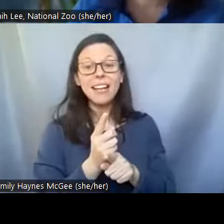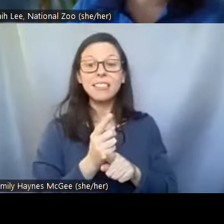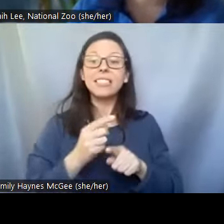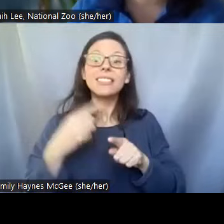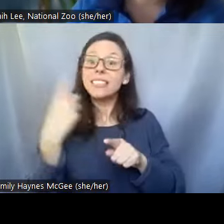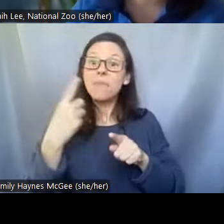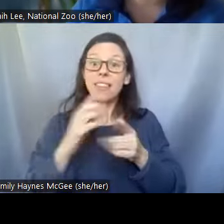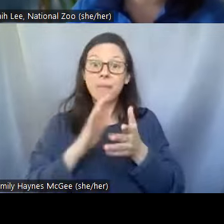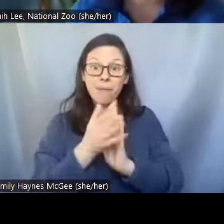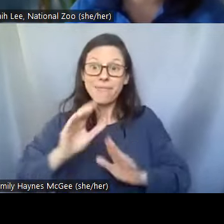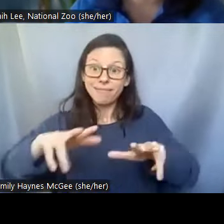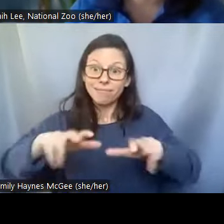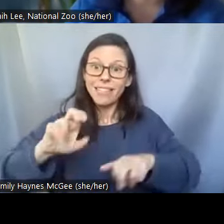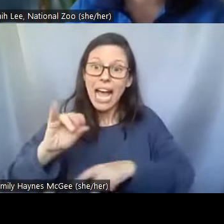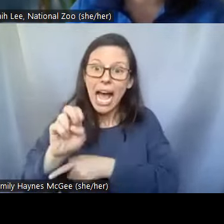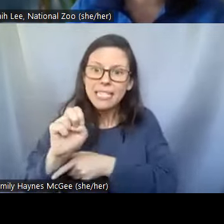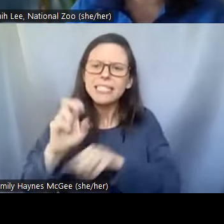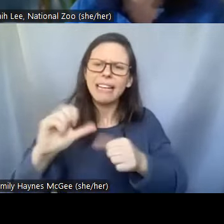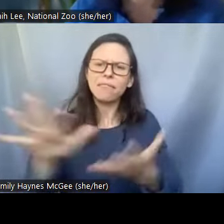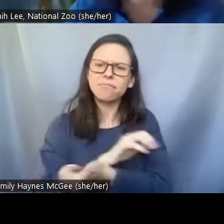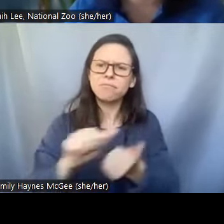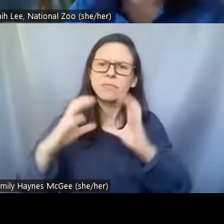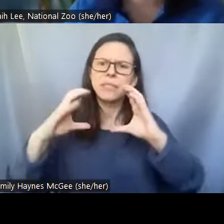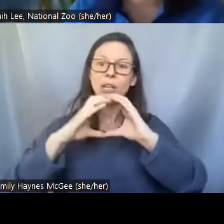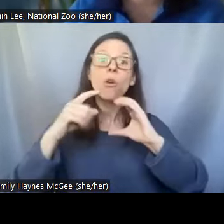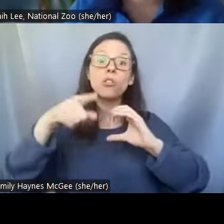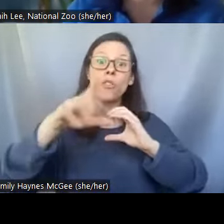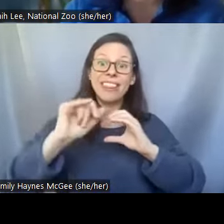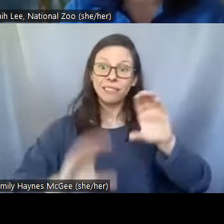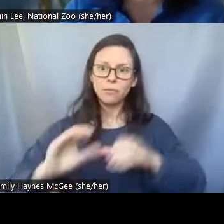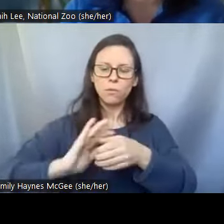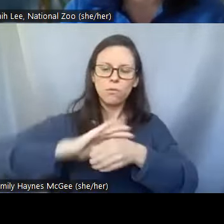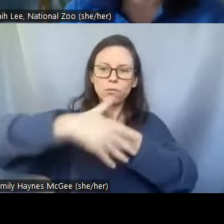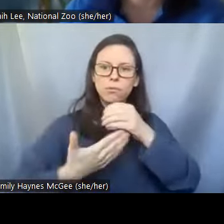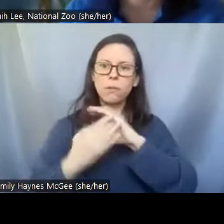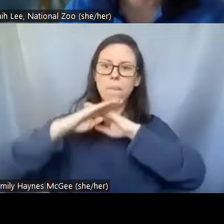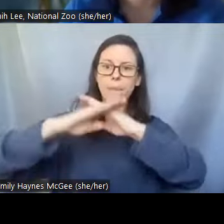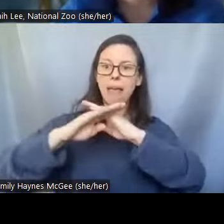So this protectant is actually preventing ice from forming even at a very low temperature.